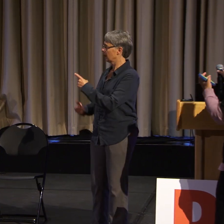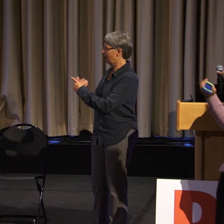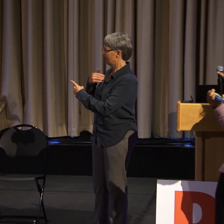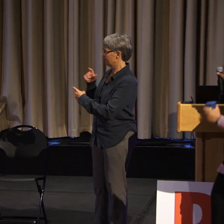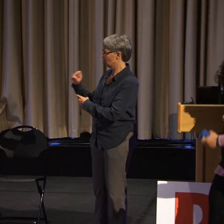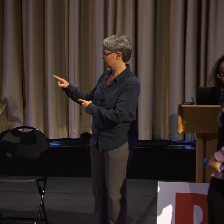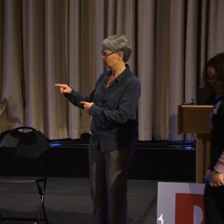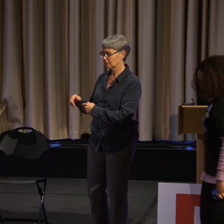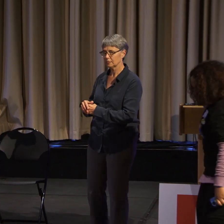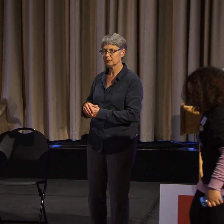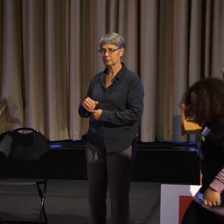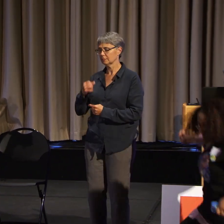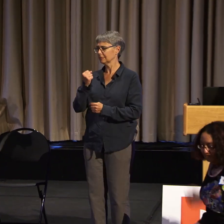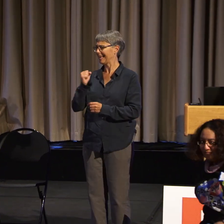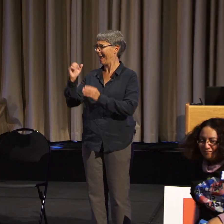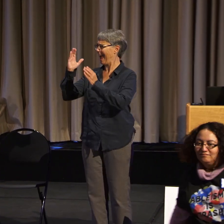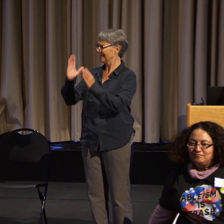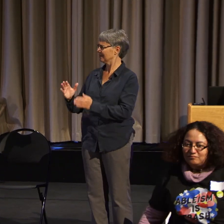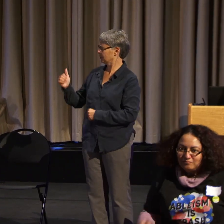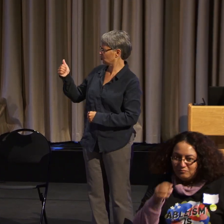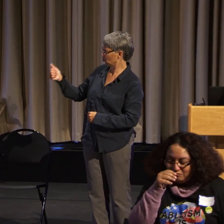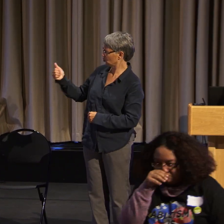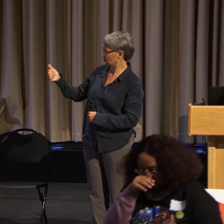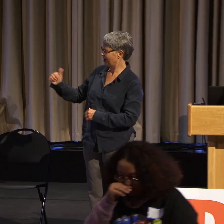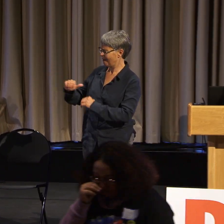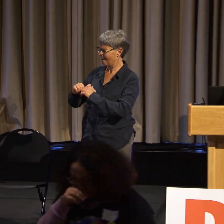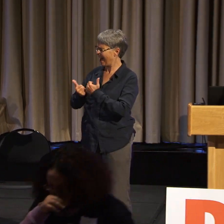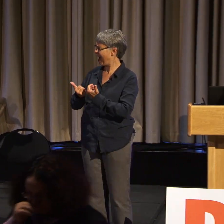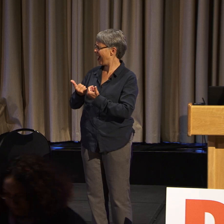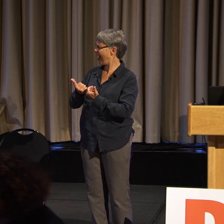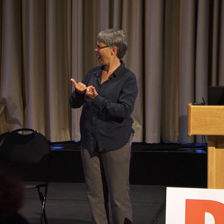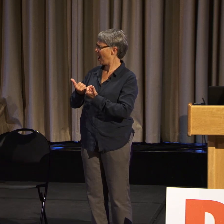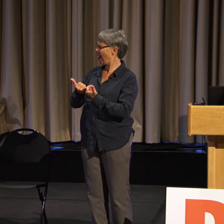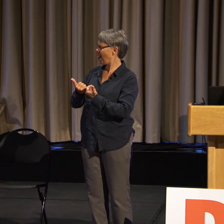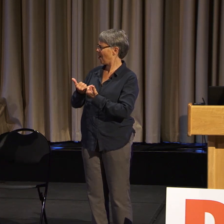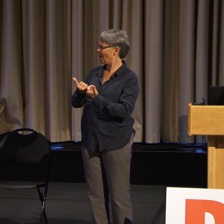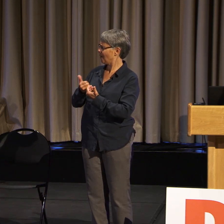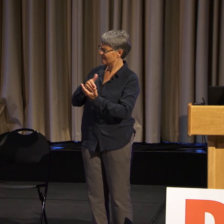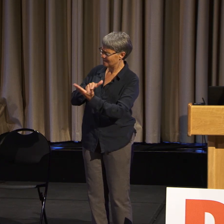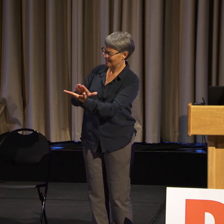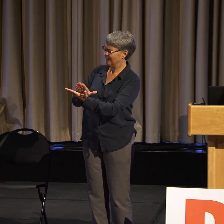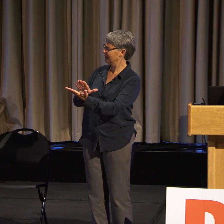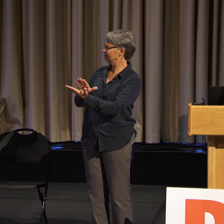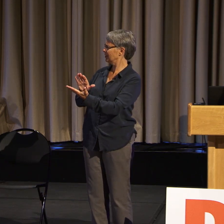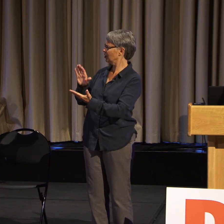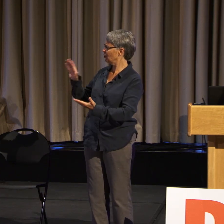As an activist, how do you cope with any frustration of feeling that nothing is changing?